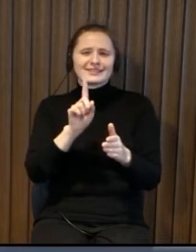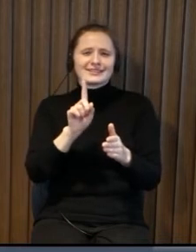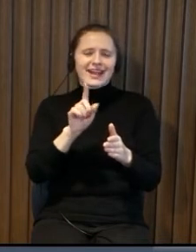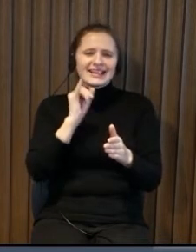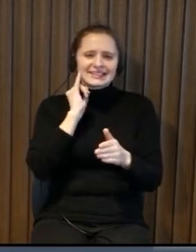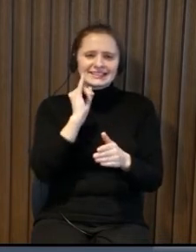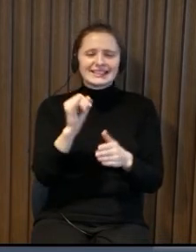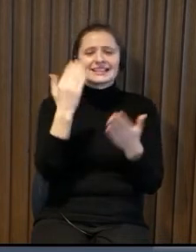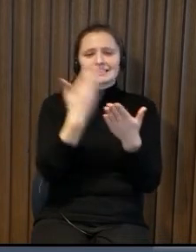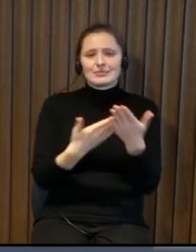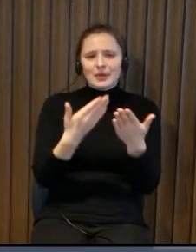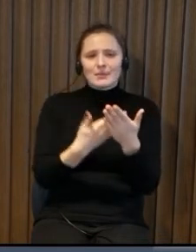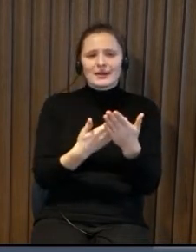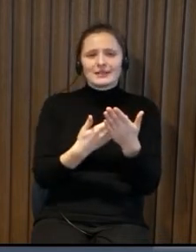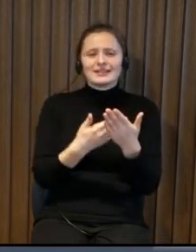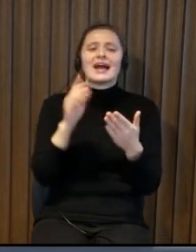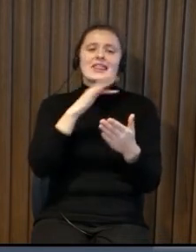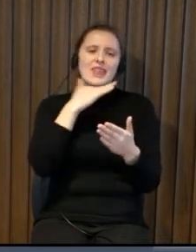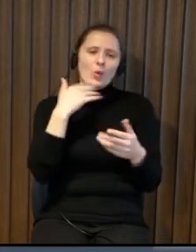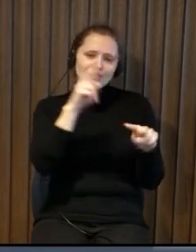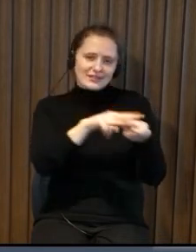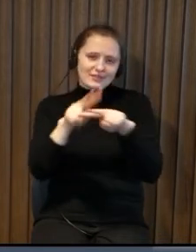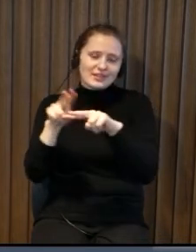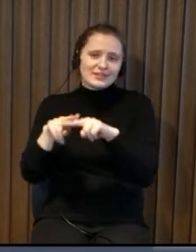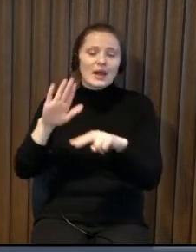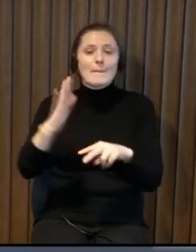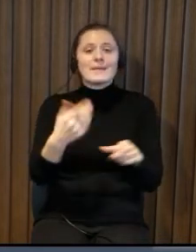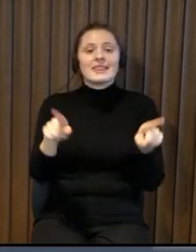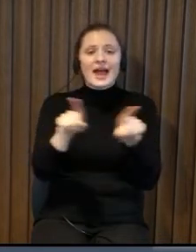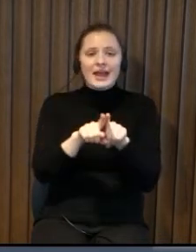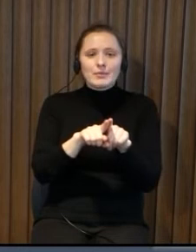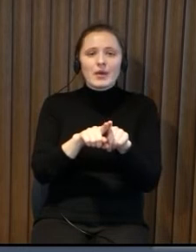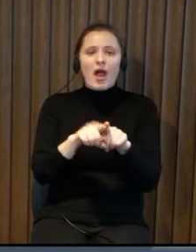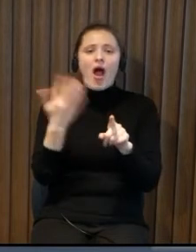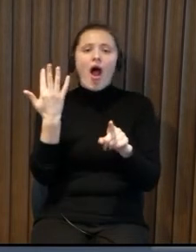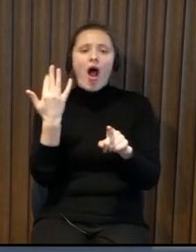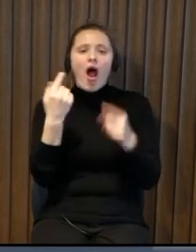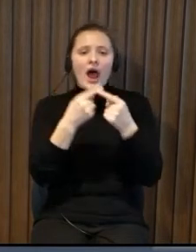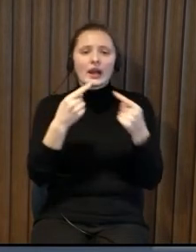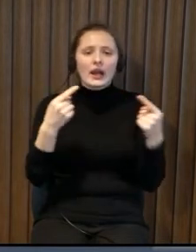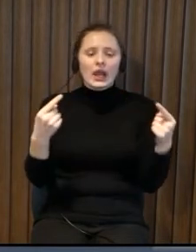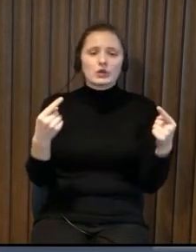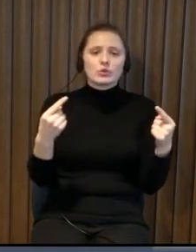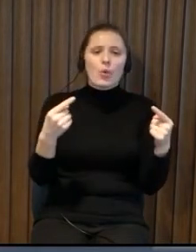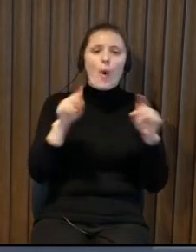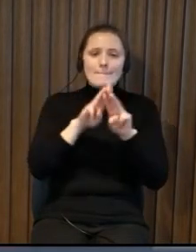use it and a bad example we we can see in many places also at the ministry of foreign affairs